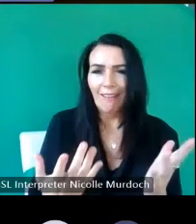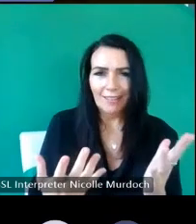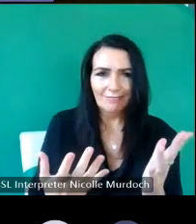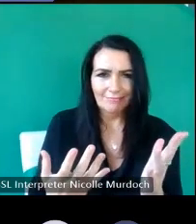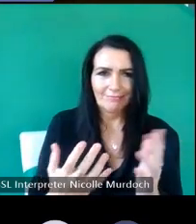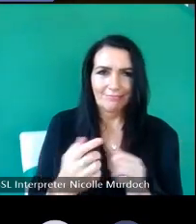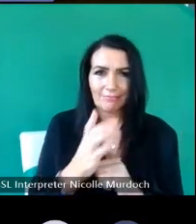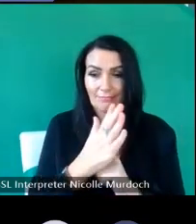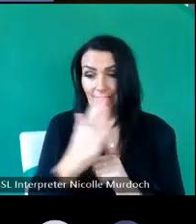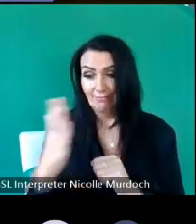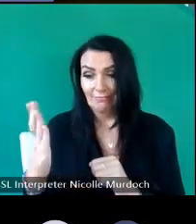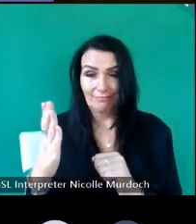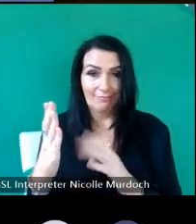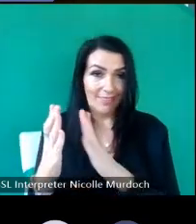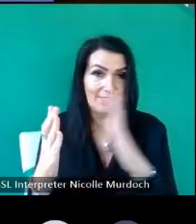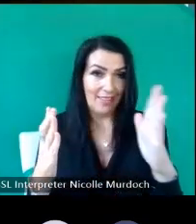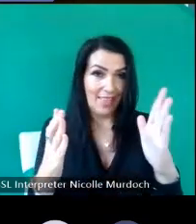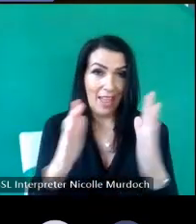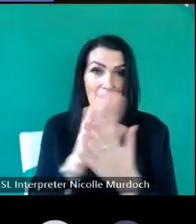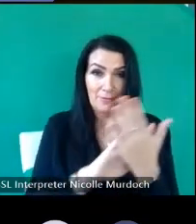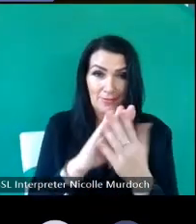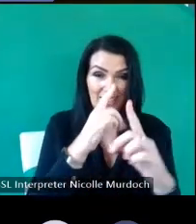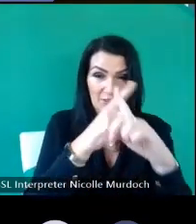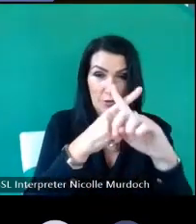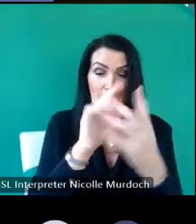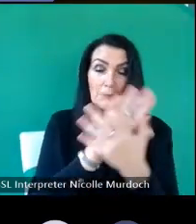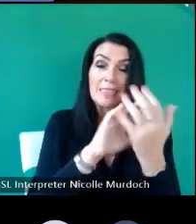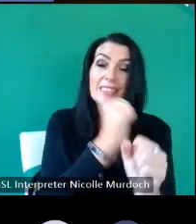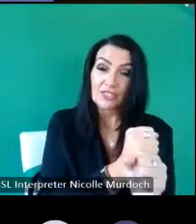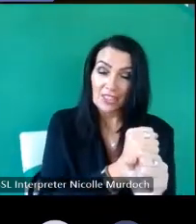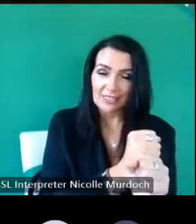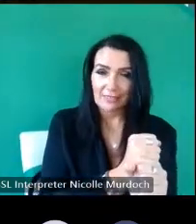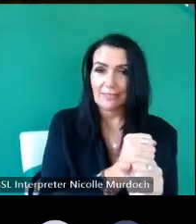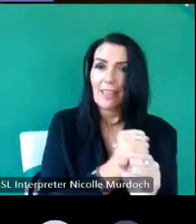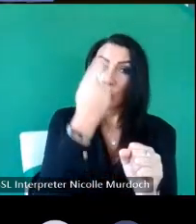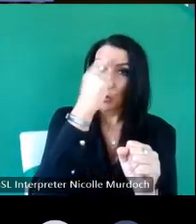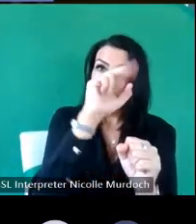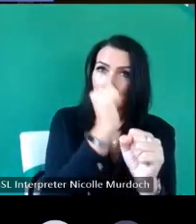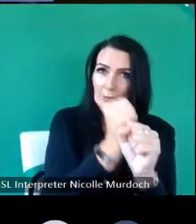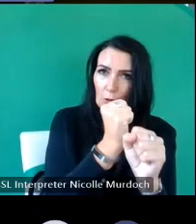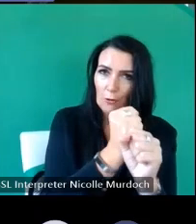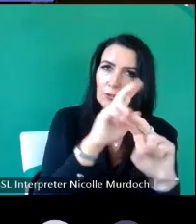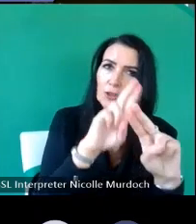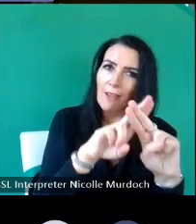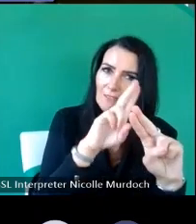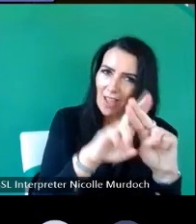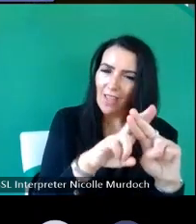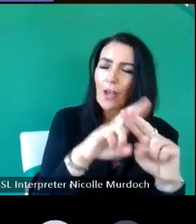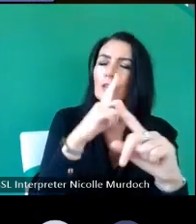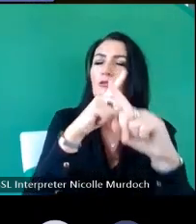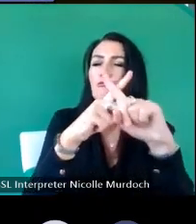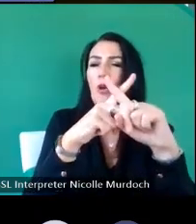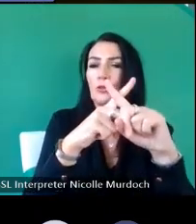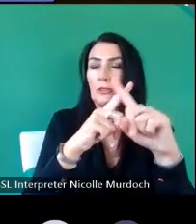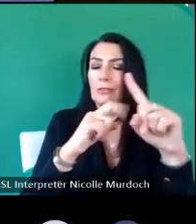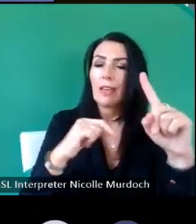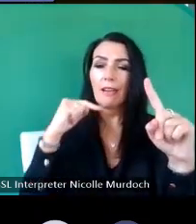for the letter G so if your name is George you use the cross if his he's called George as well